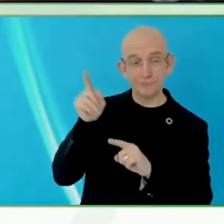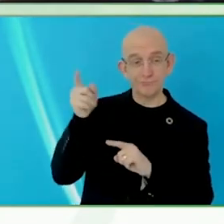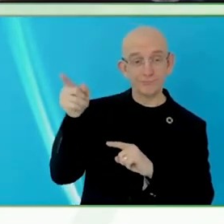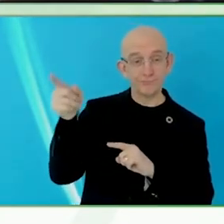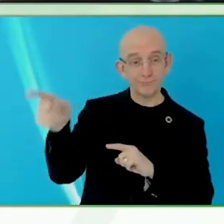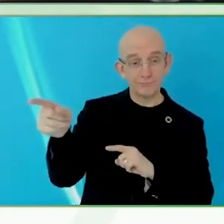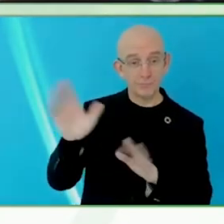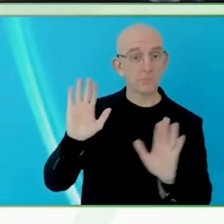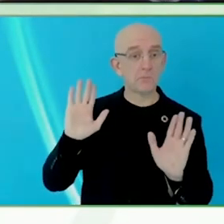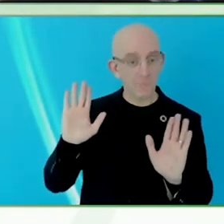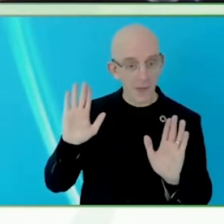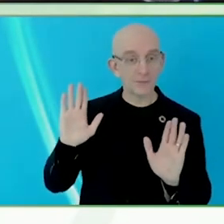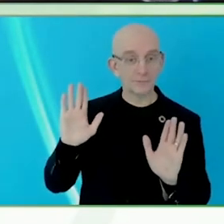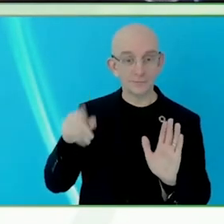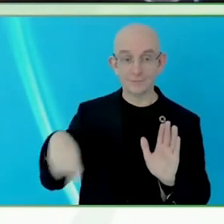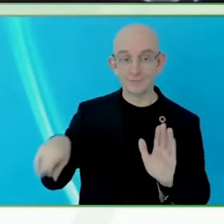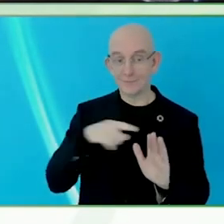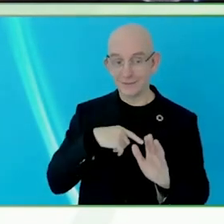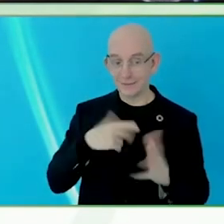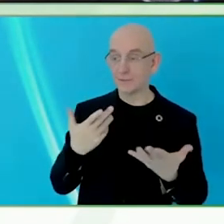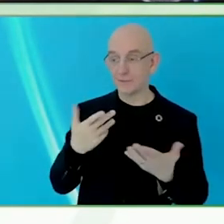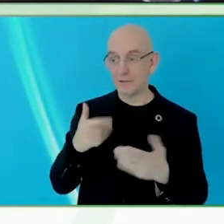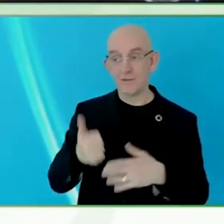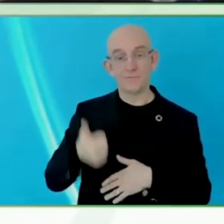If you have any questions, reach out to me or to Wanda.